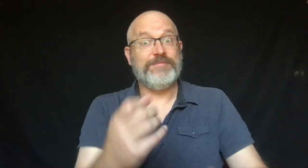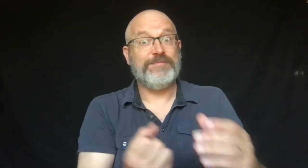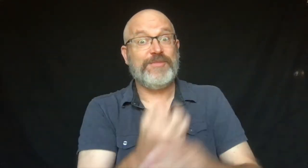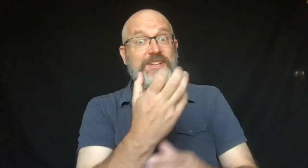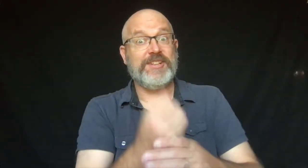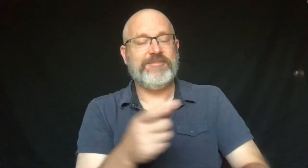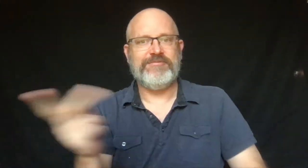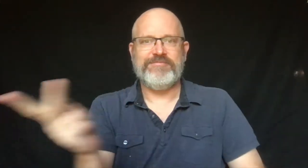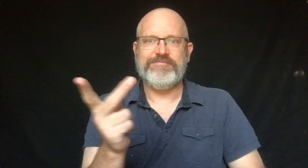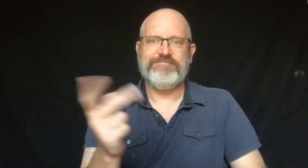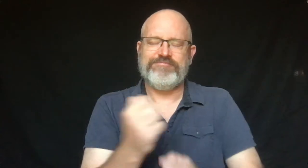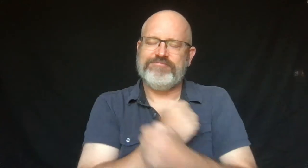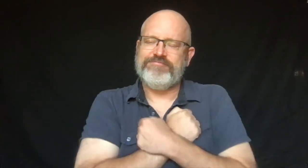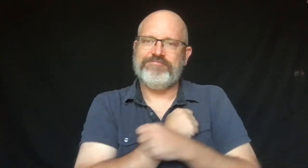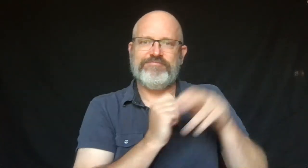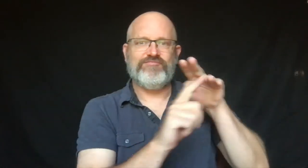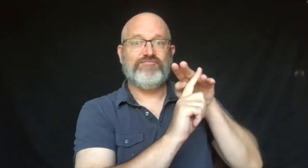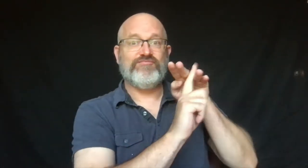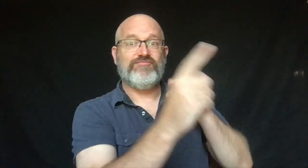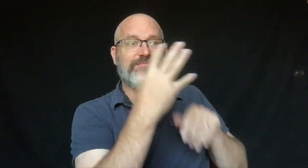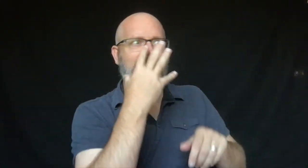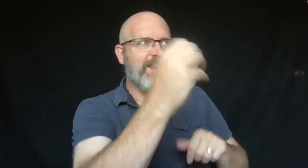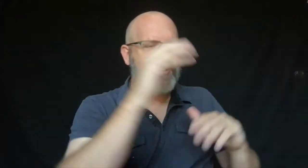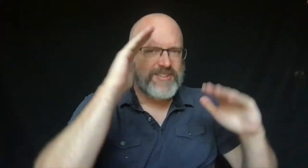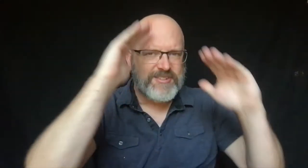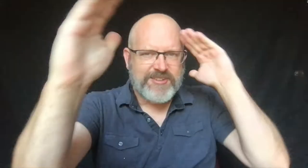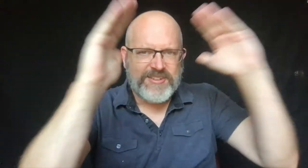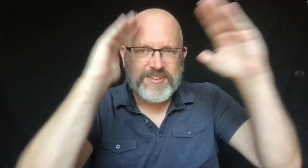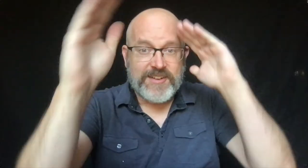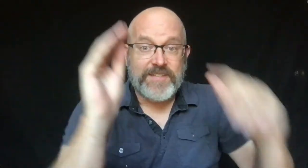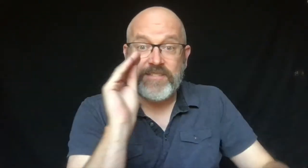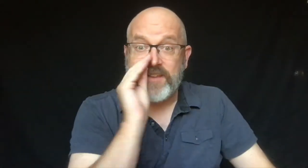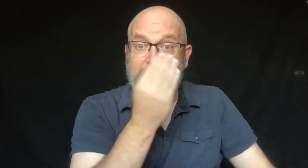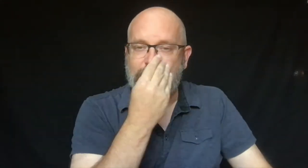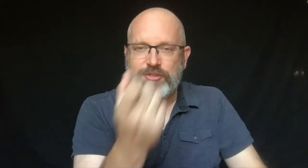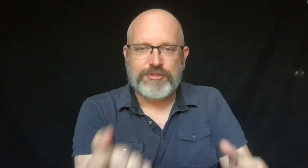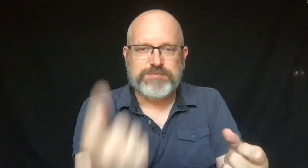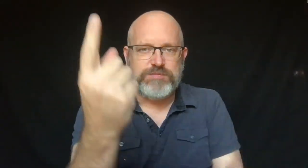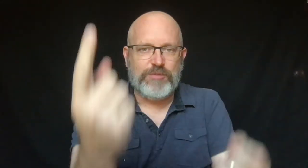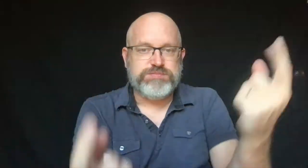In the spring, they run outside and welcome the flowers.